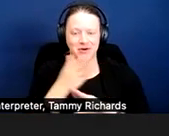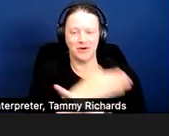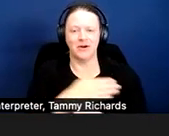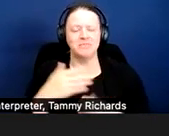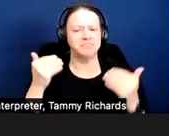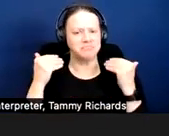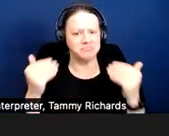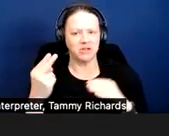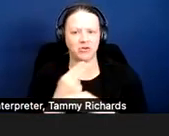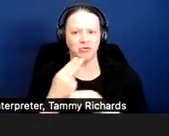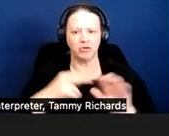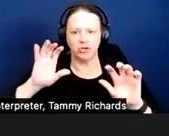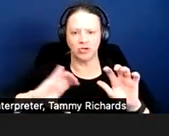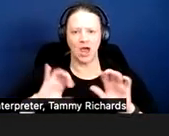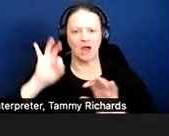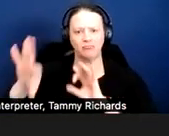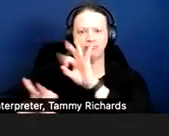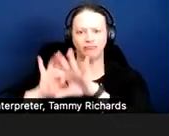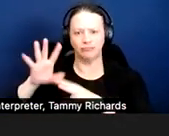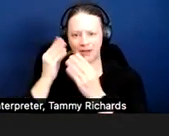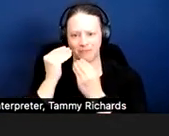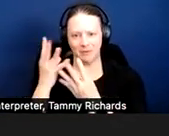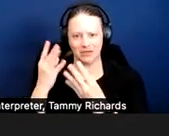chat and share information to one another.